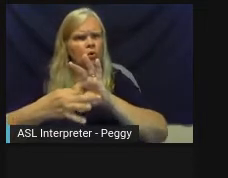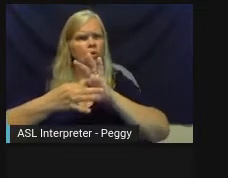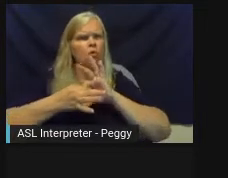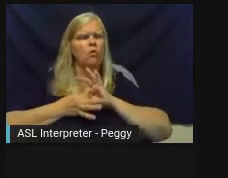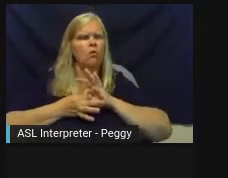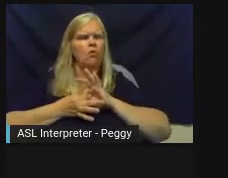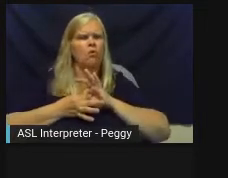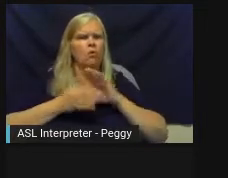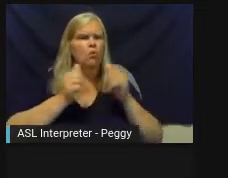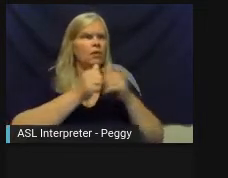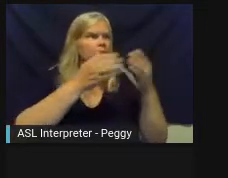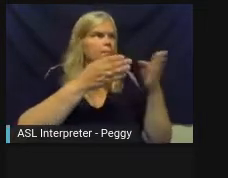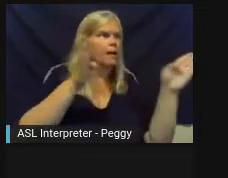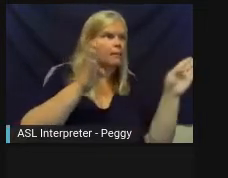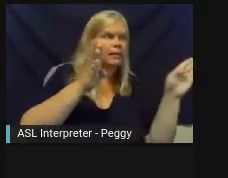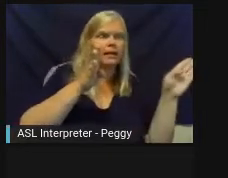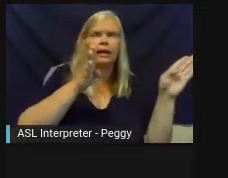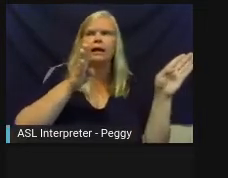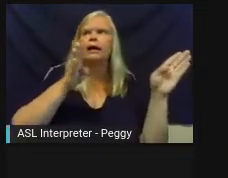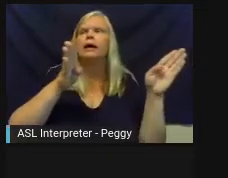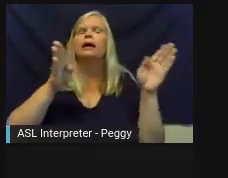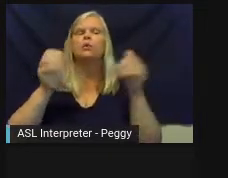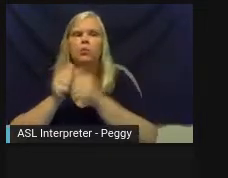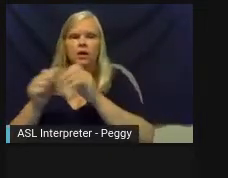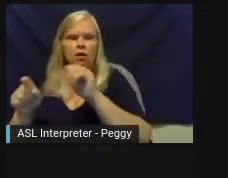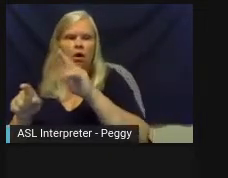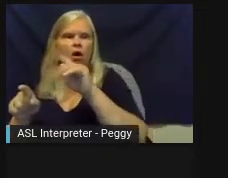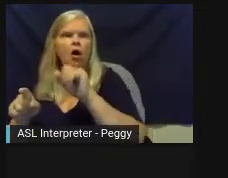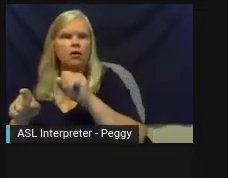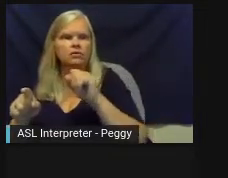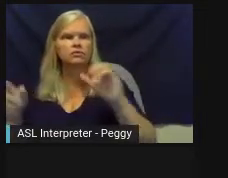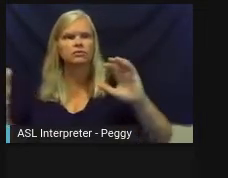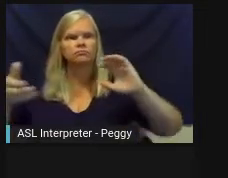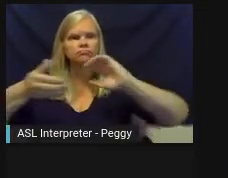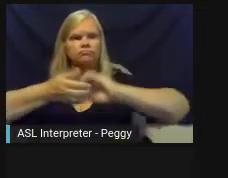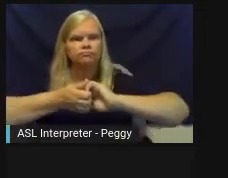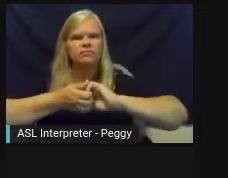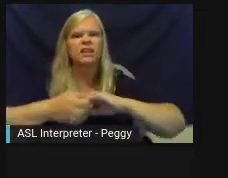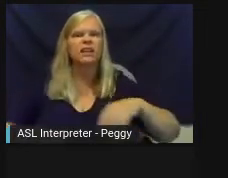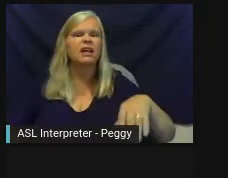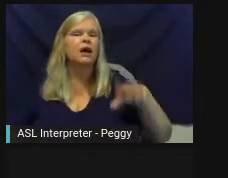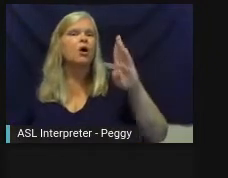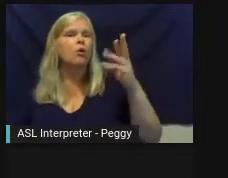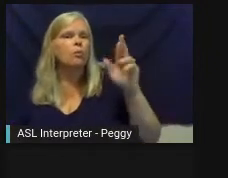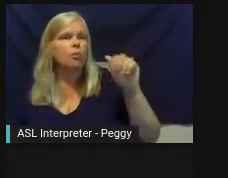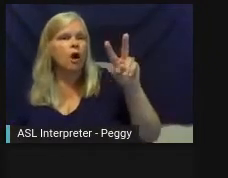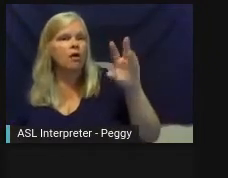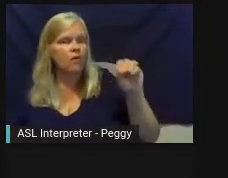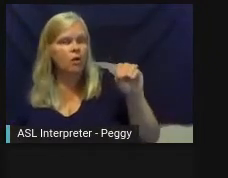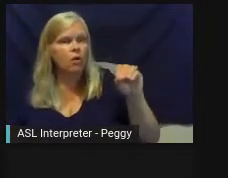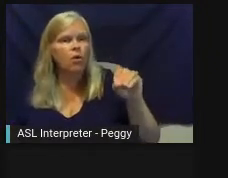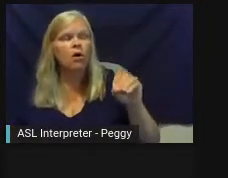and the arts and culture work that's happening. Bravo is 99% funded with hotel/motel taxes contributed